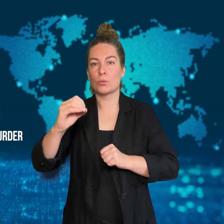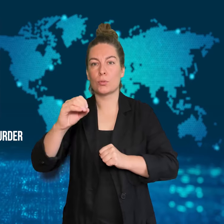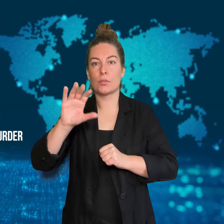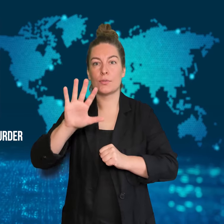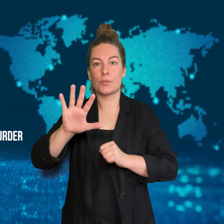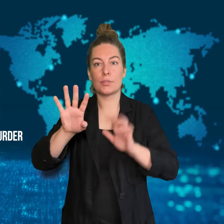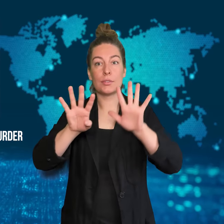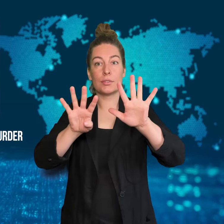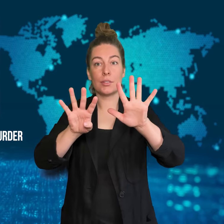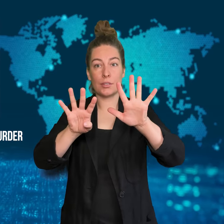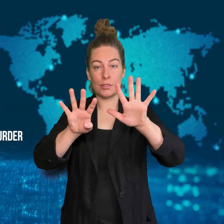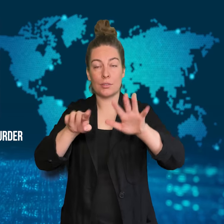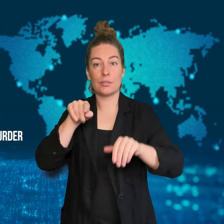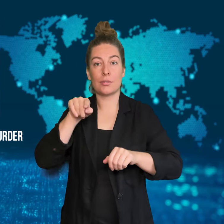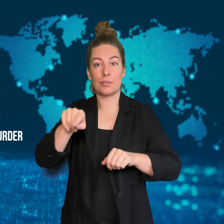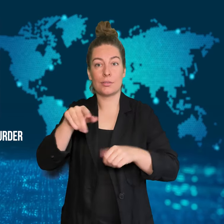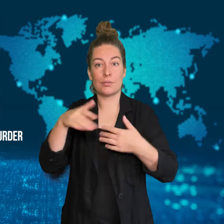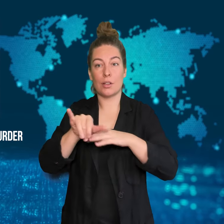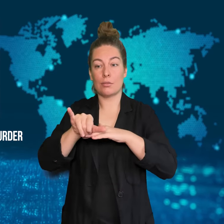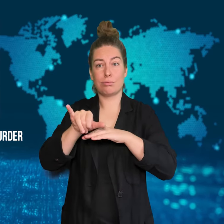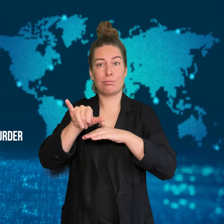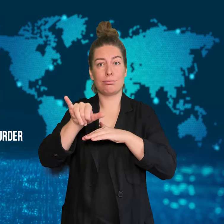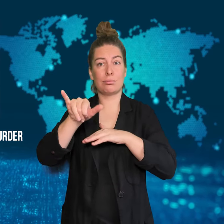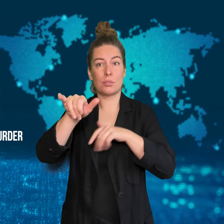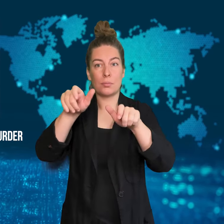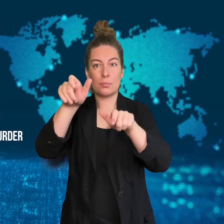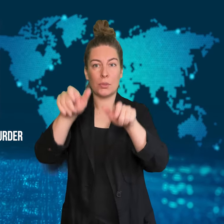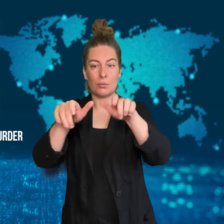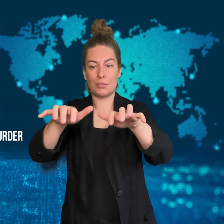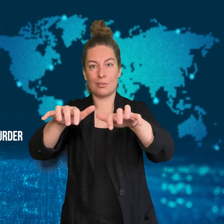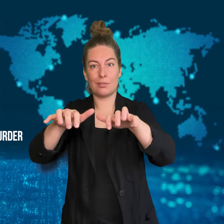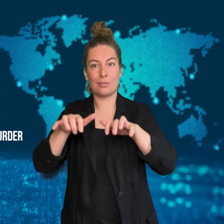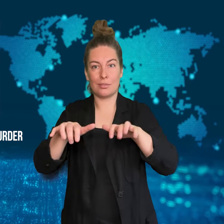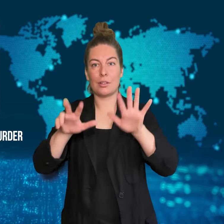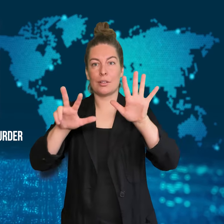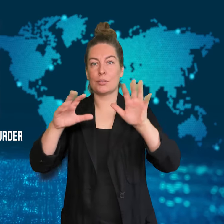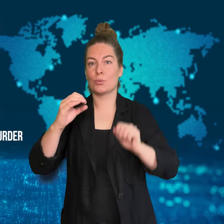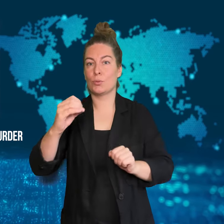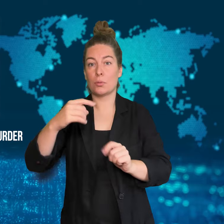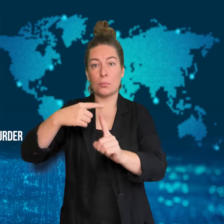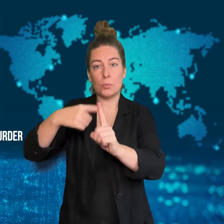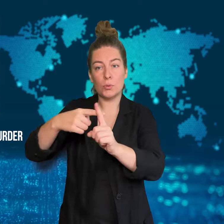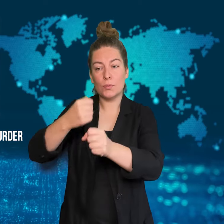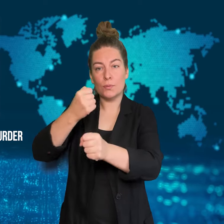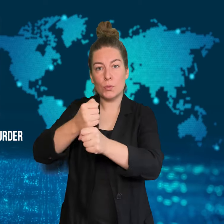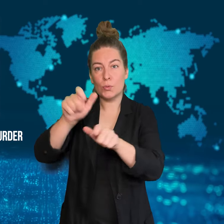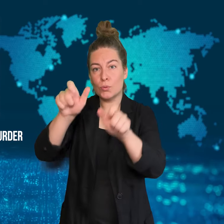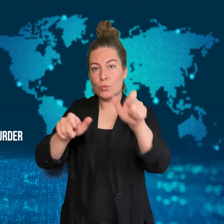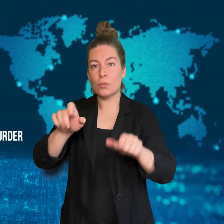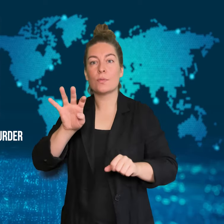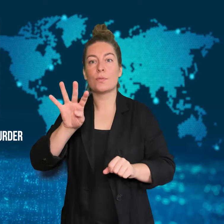The flight, Horizon Air flight 2059, had 80 passengers onboard